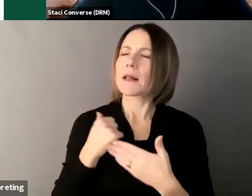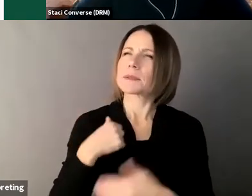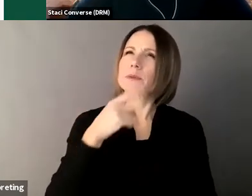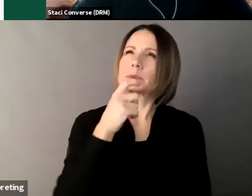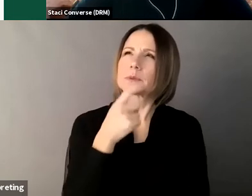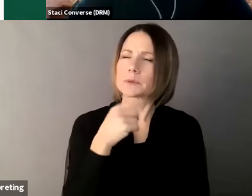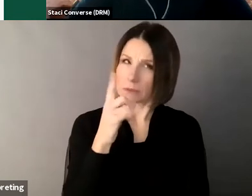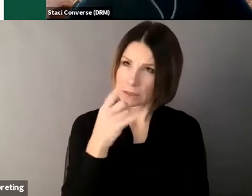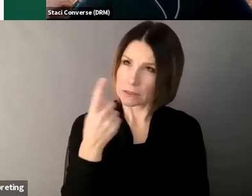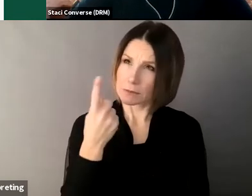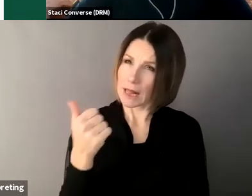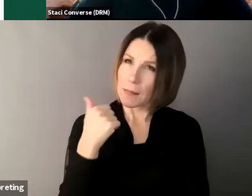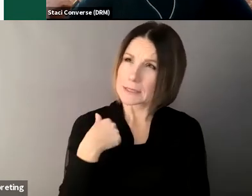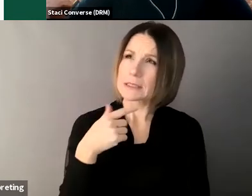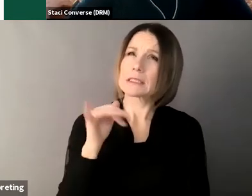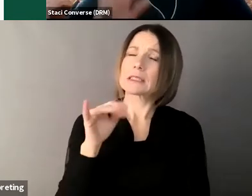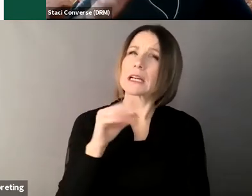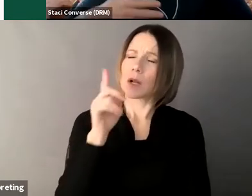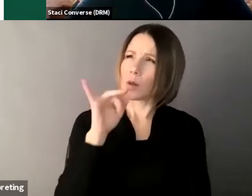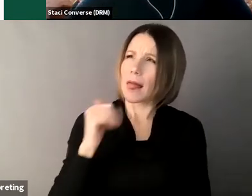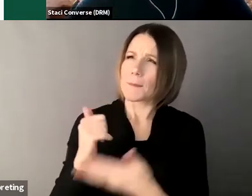um what kind of help did you get and we'll give people a few minutes